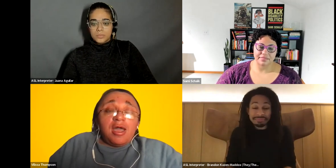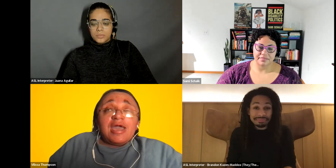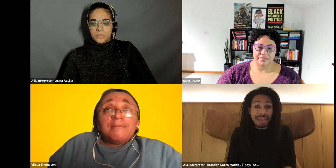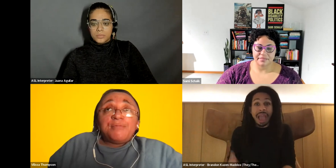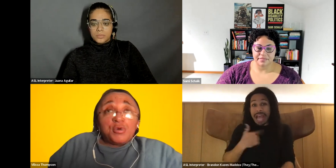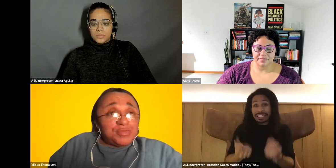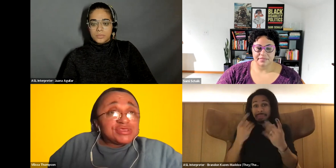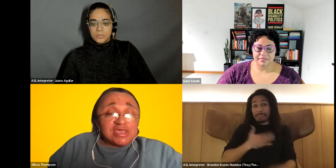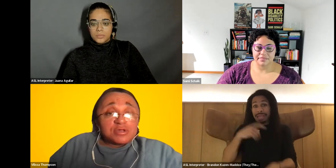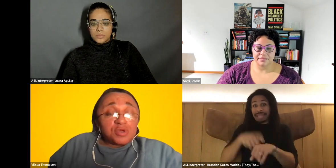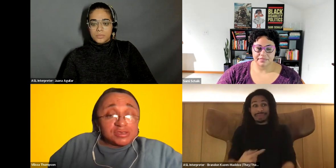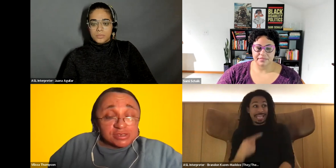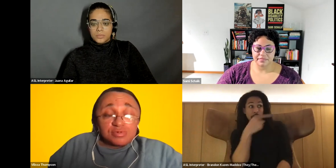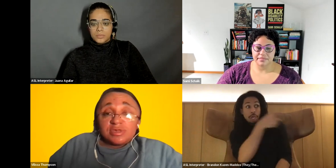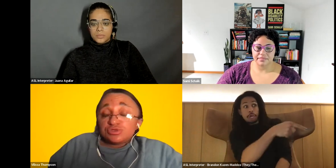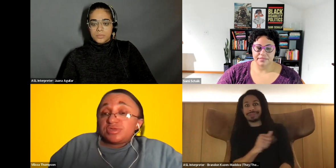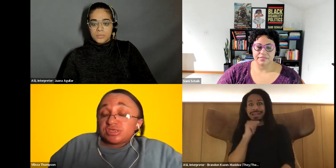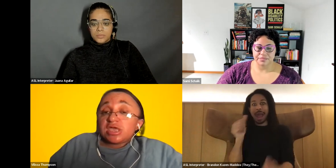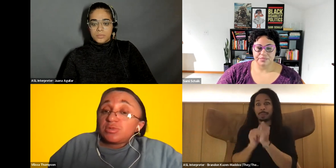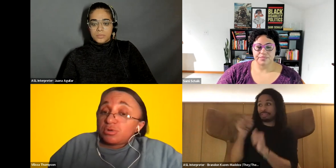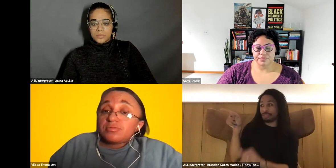have both been a saving graces for me to be sustainable